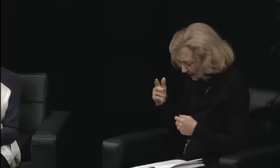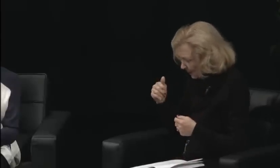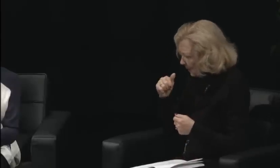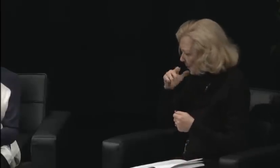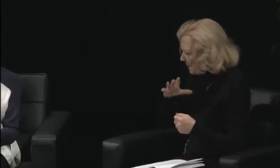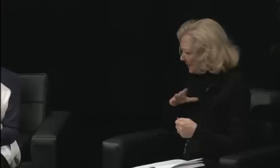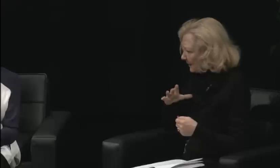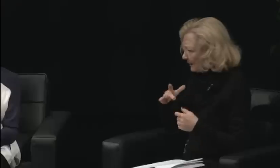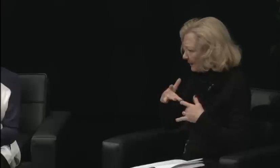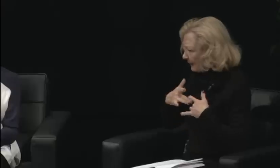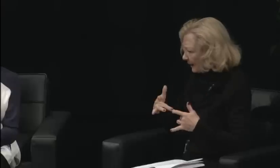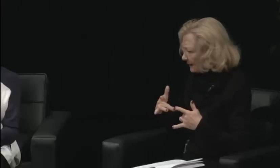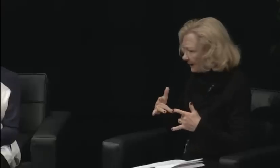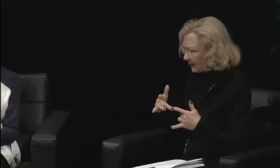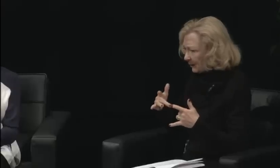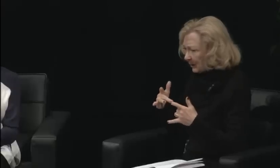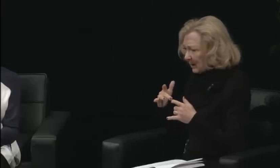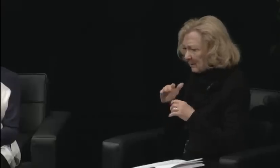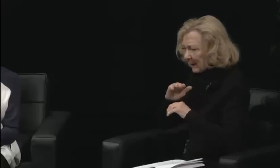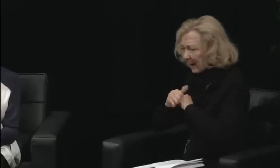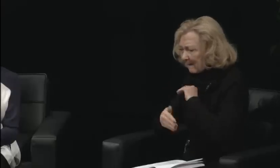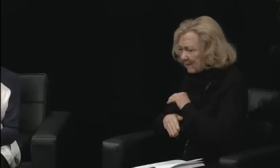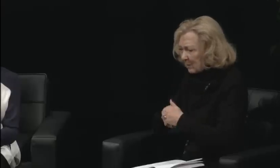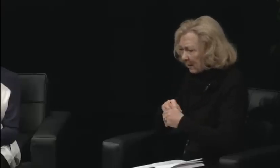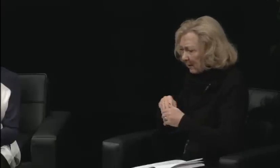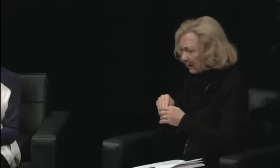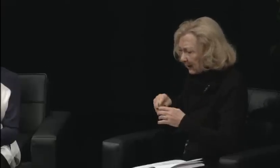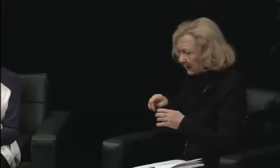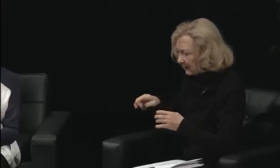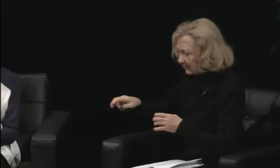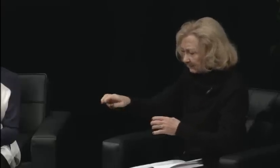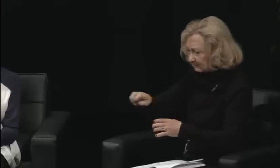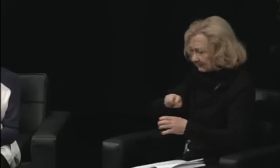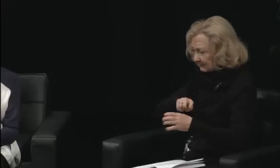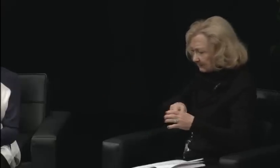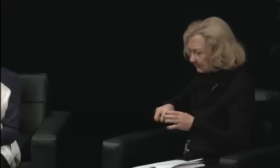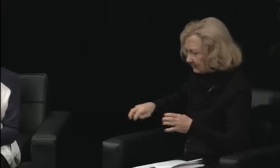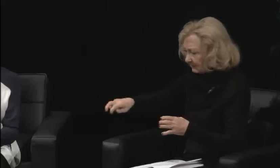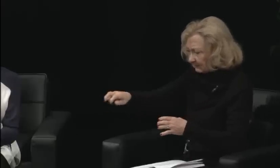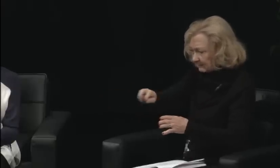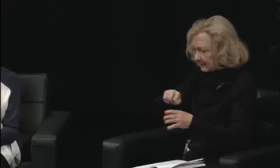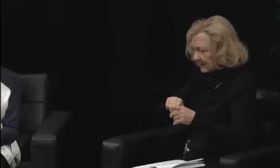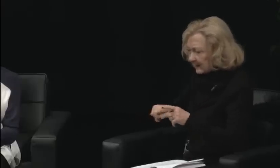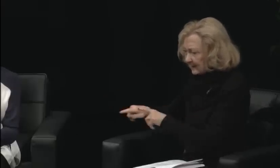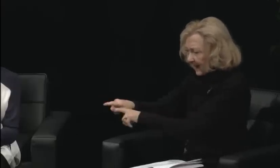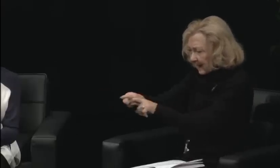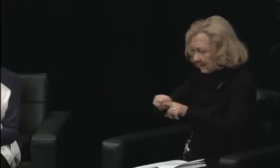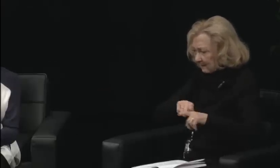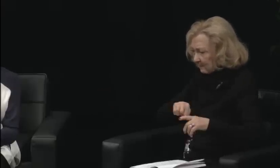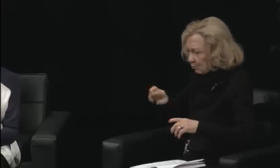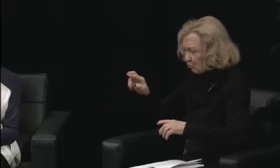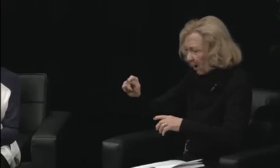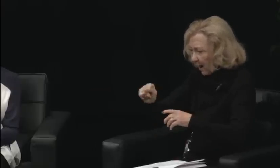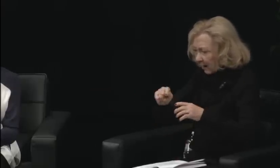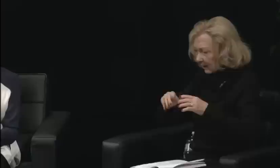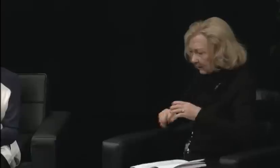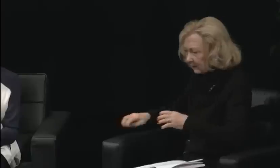and during the second protest it was much more an issue, but not so much during DPN.